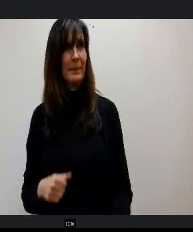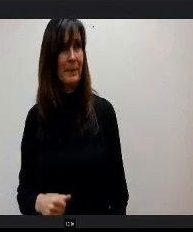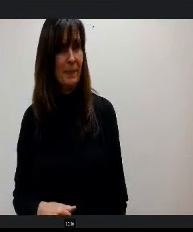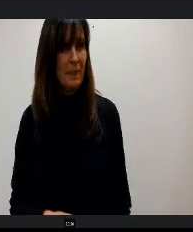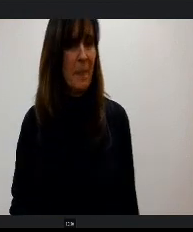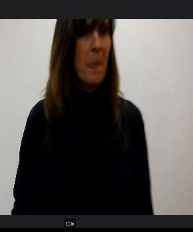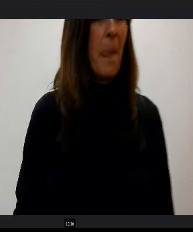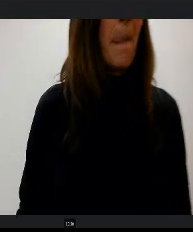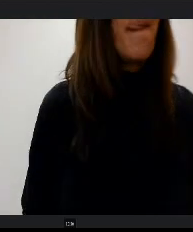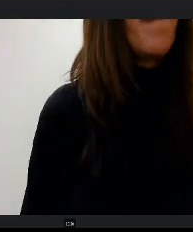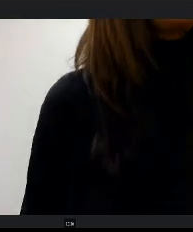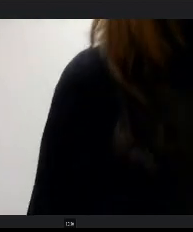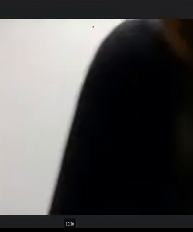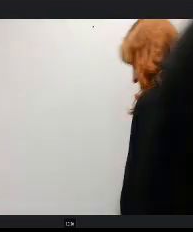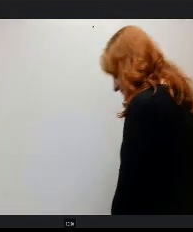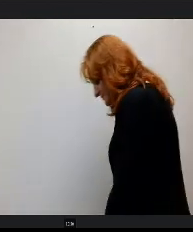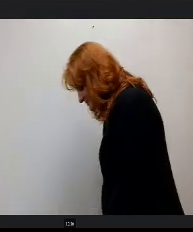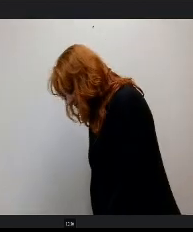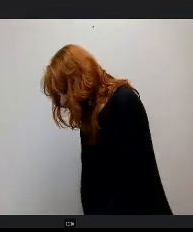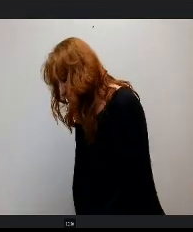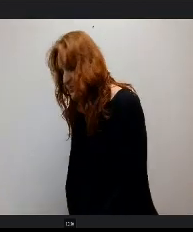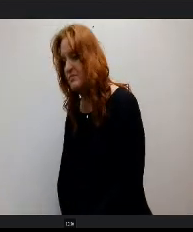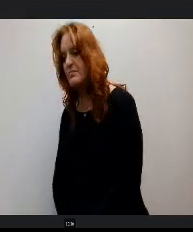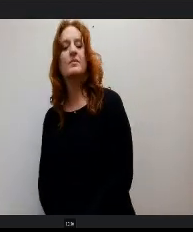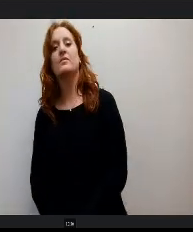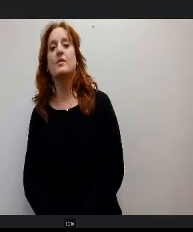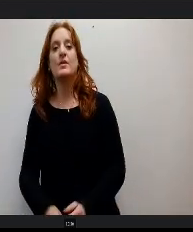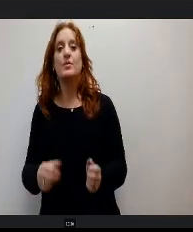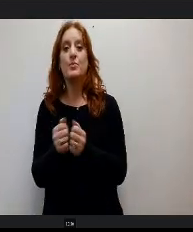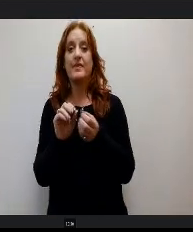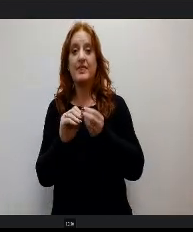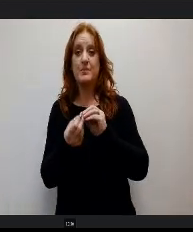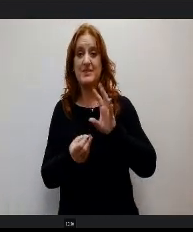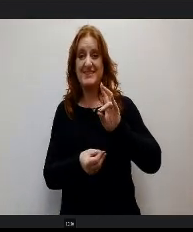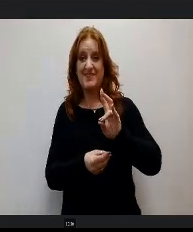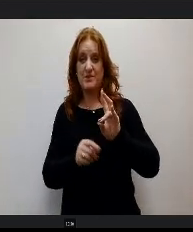With #7 talking about the investment